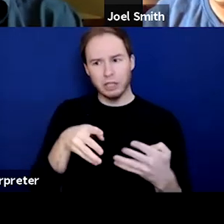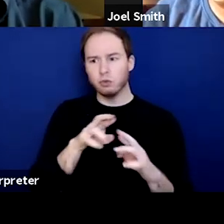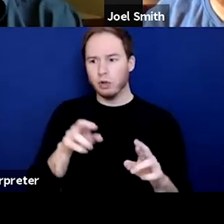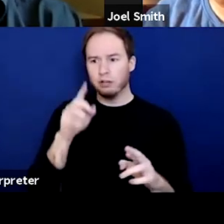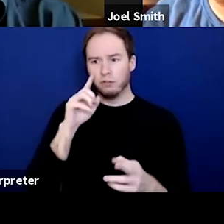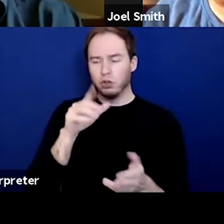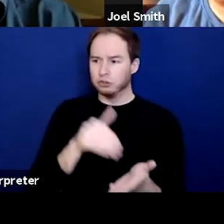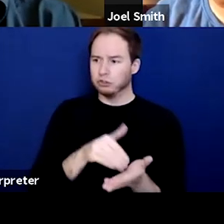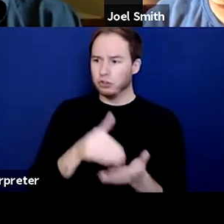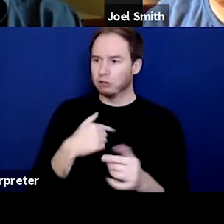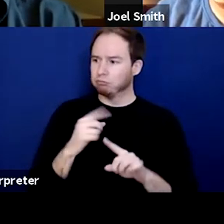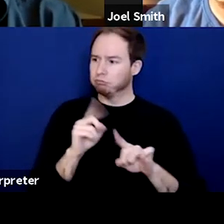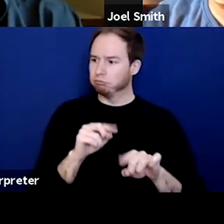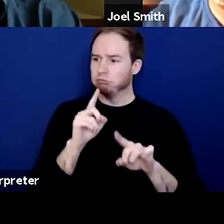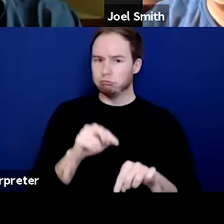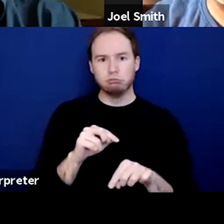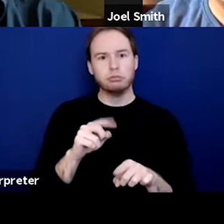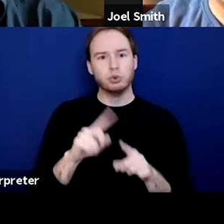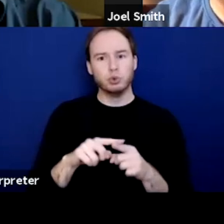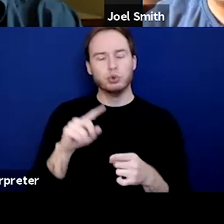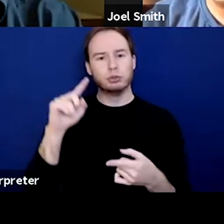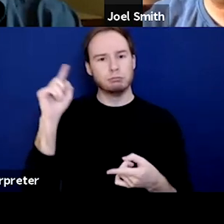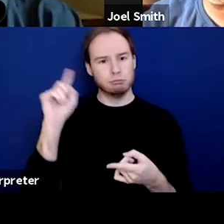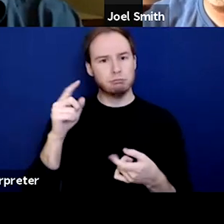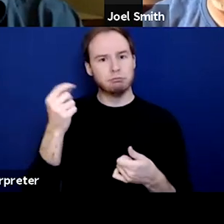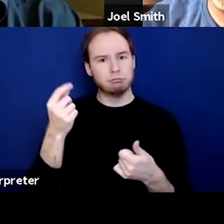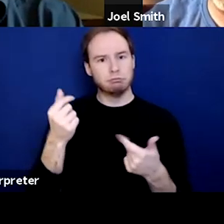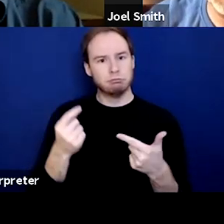And he wants me to titrate off of all of this stuff in three months."